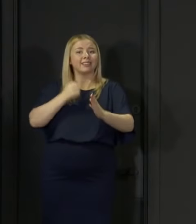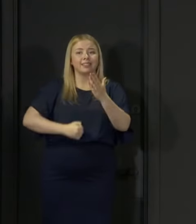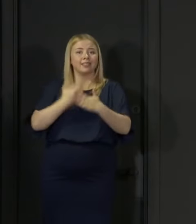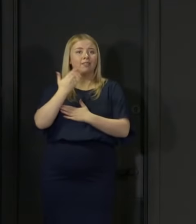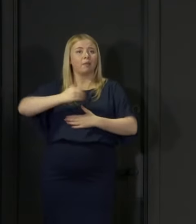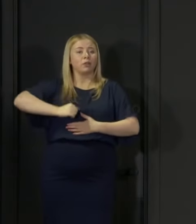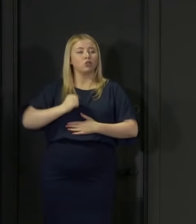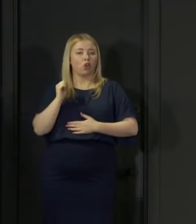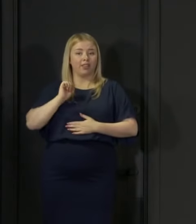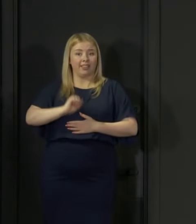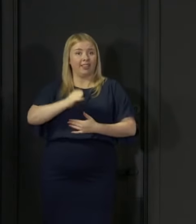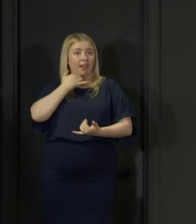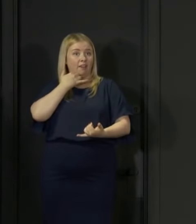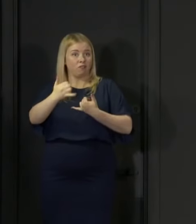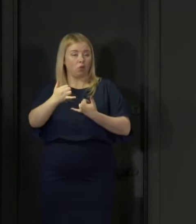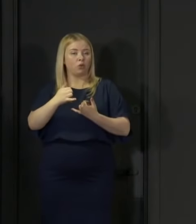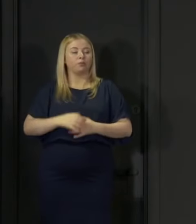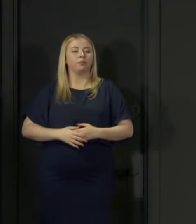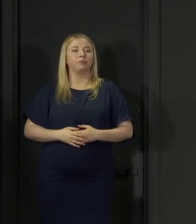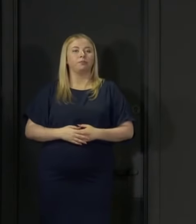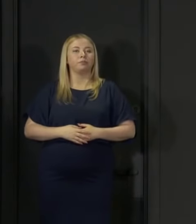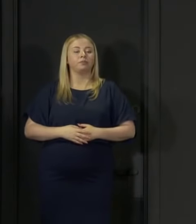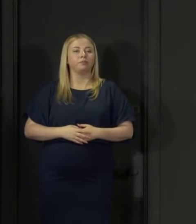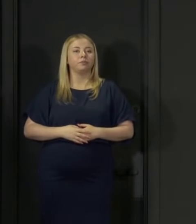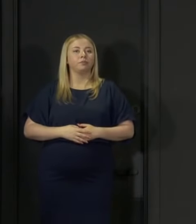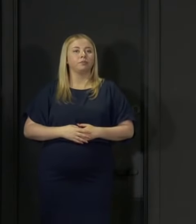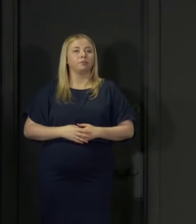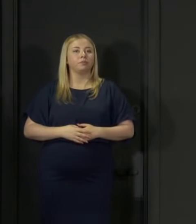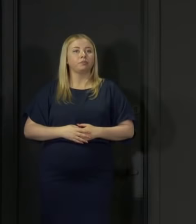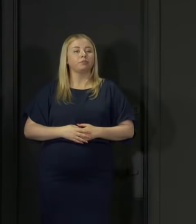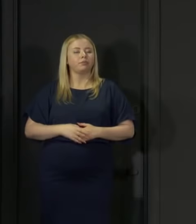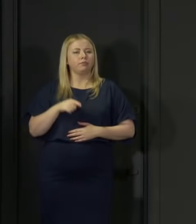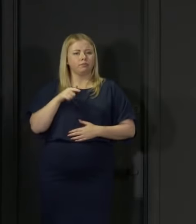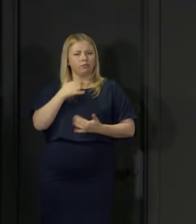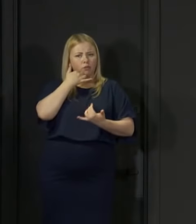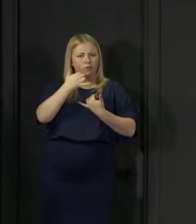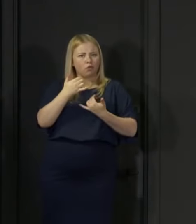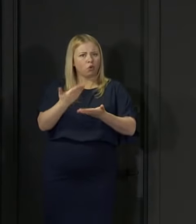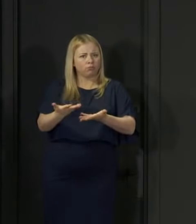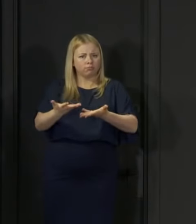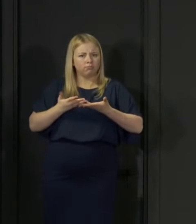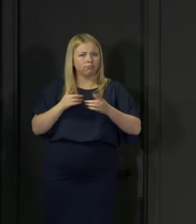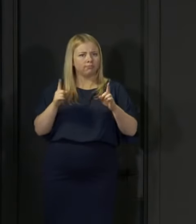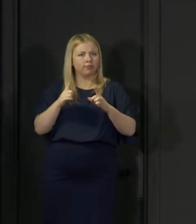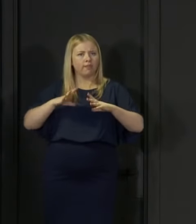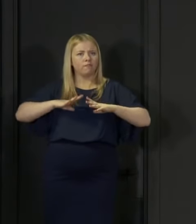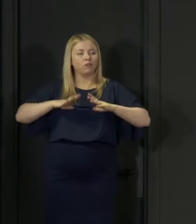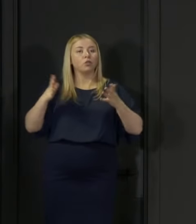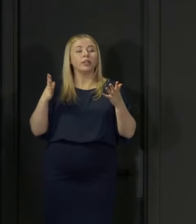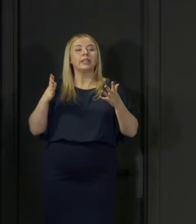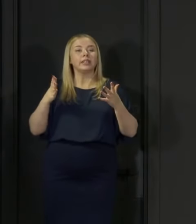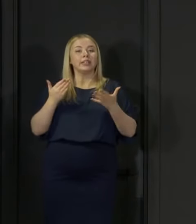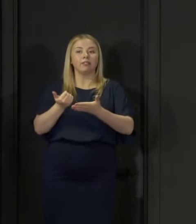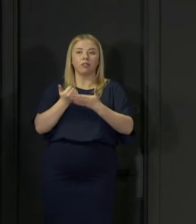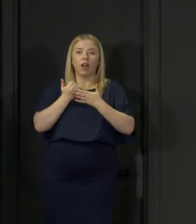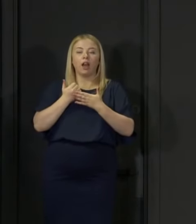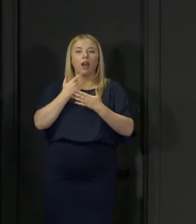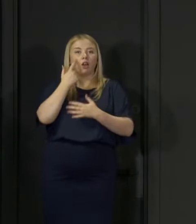Again, I'll read out that number shortly. That helpline offers free, impartial advice for young people, parents and carers.